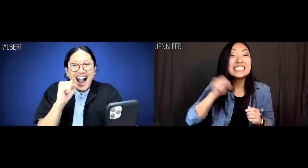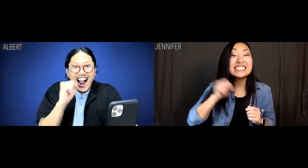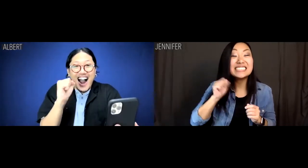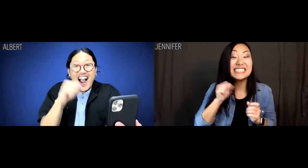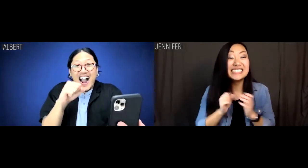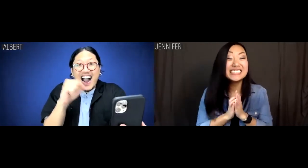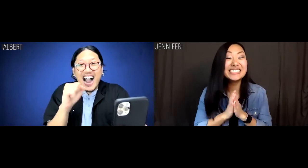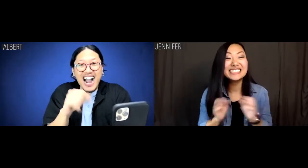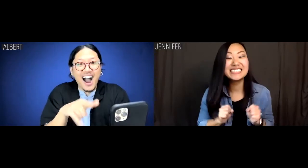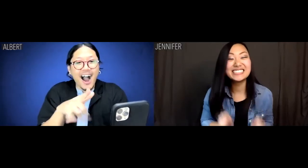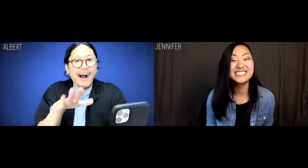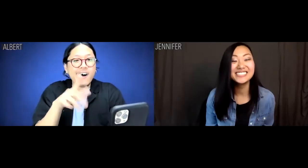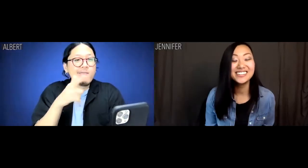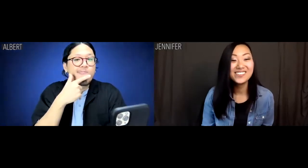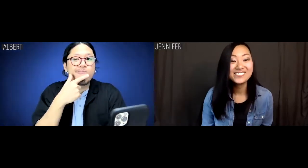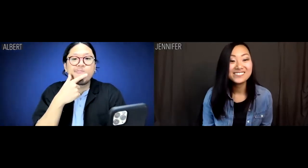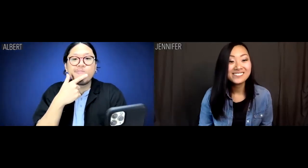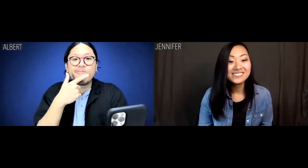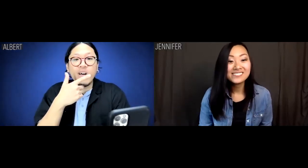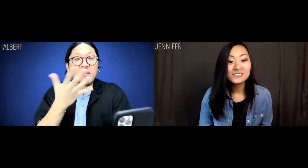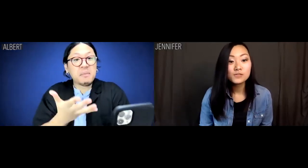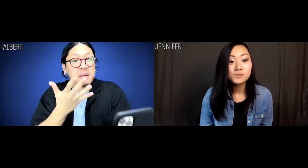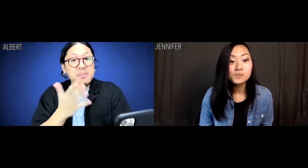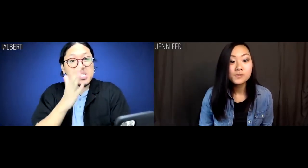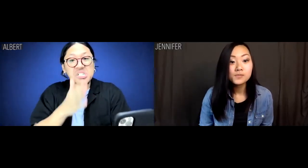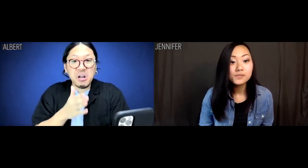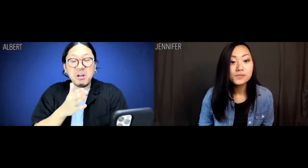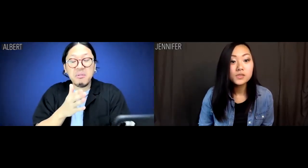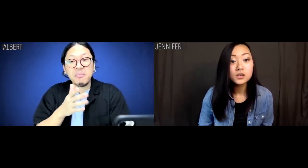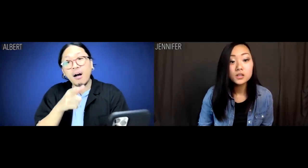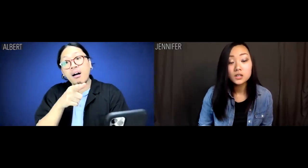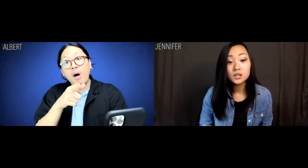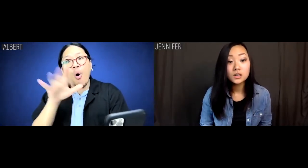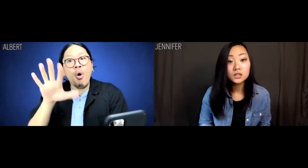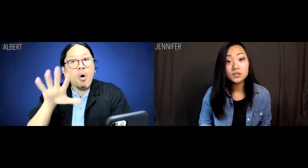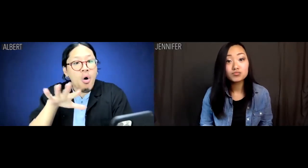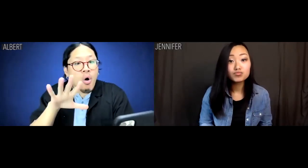Yeah maybe some mapo dofu,